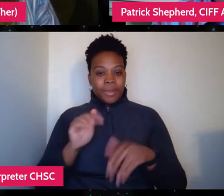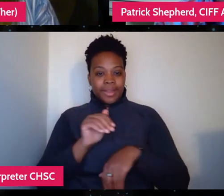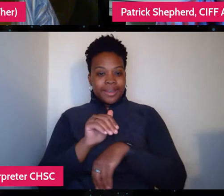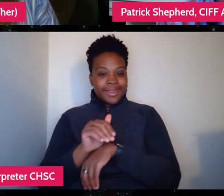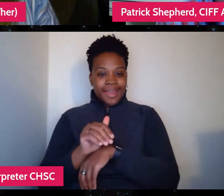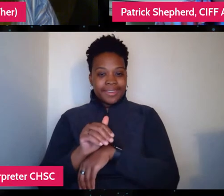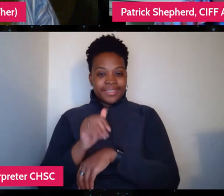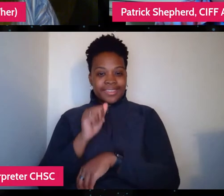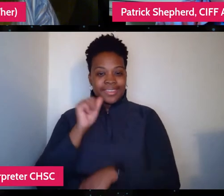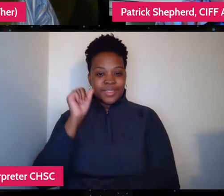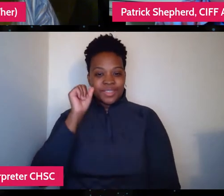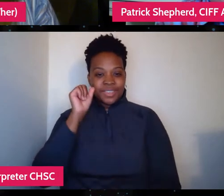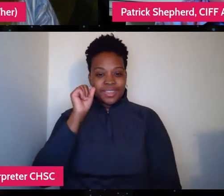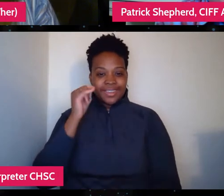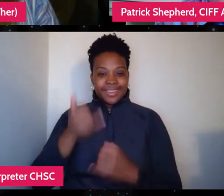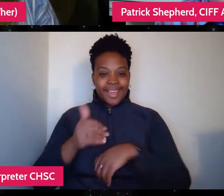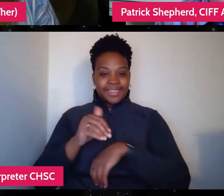and the incredible Q&A,